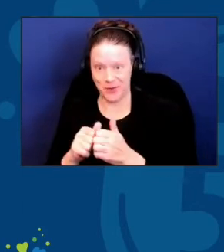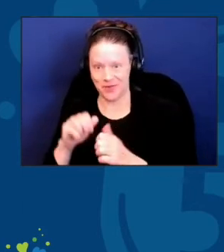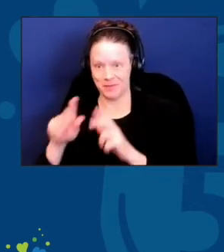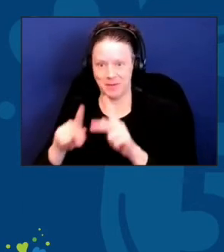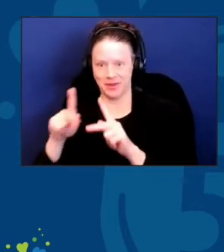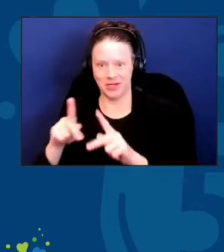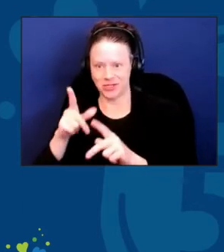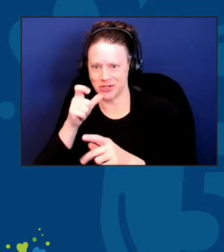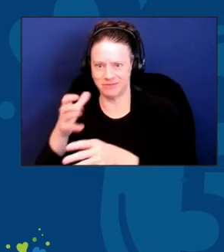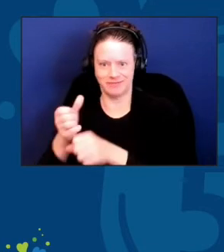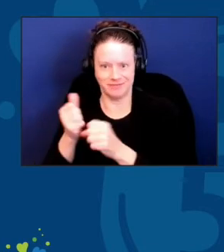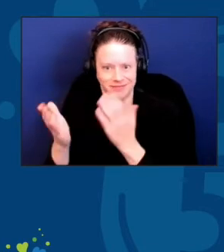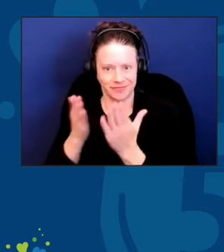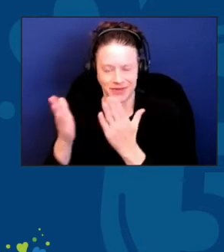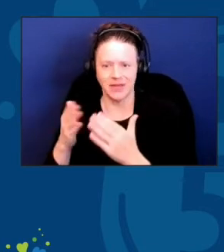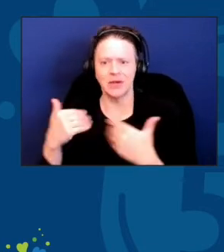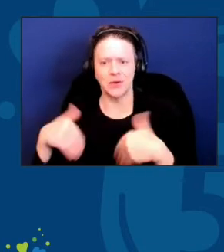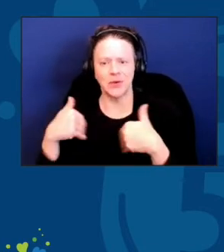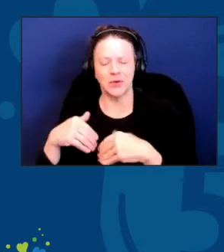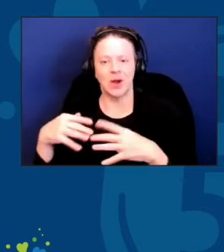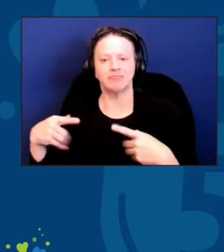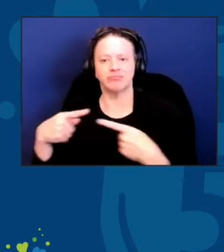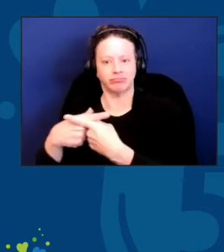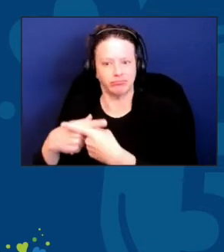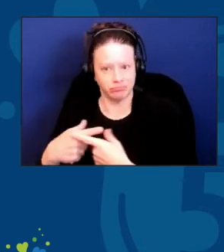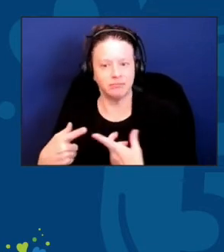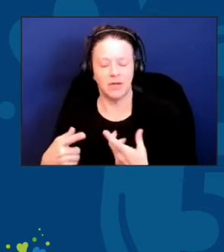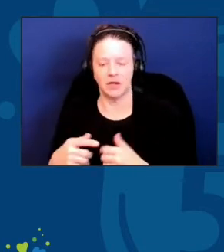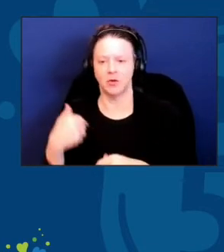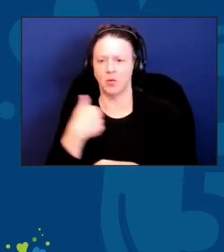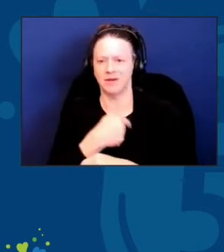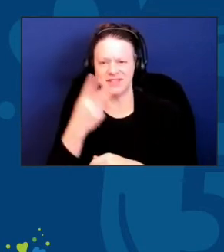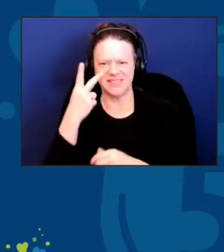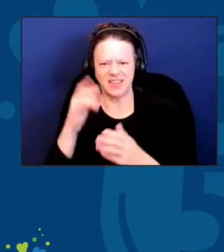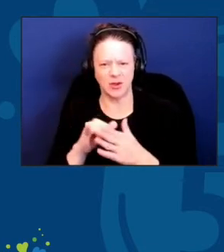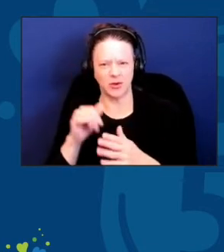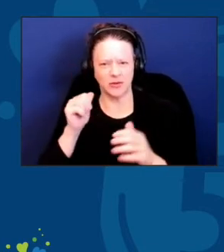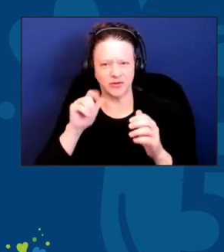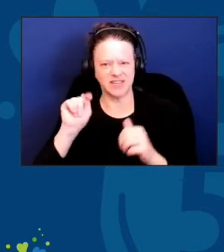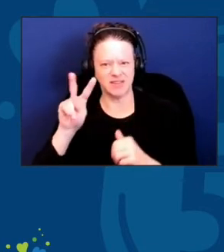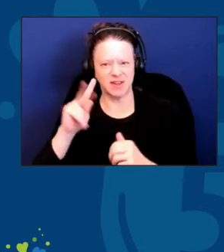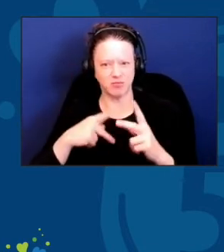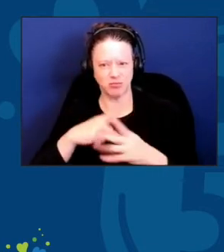We've all seen the Fear Factor-type shows on television. Well, we live fear factors.